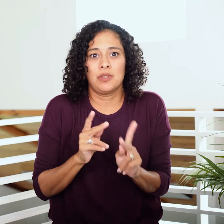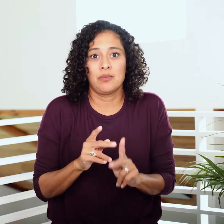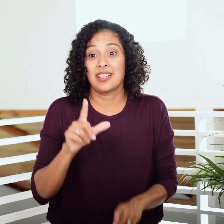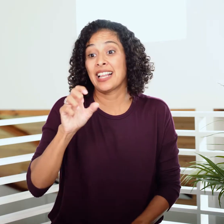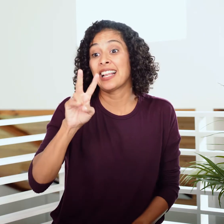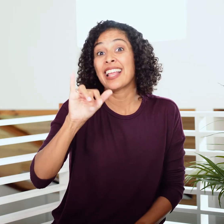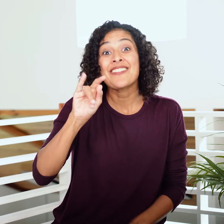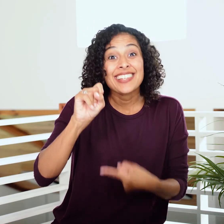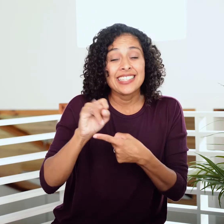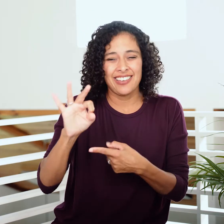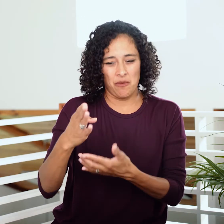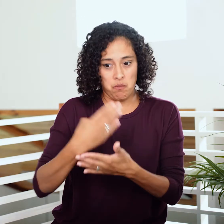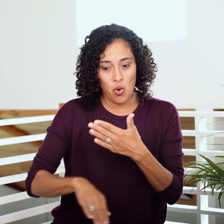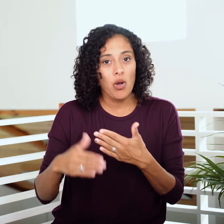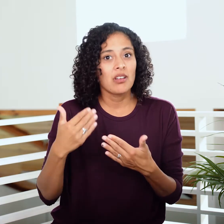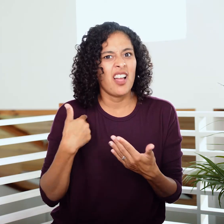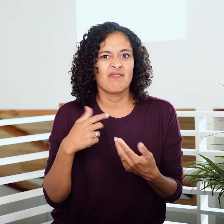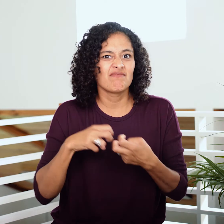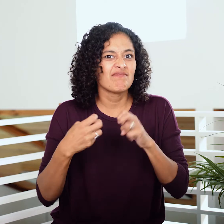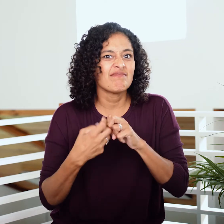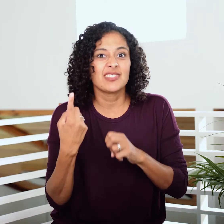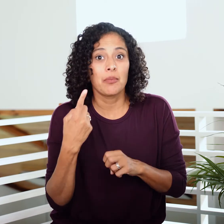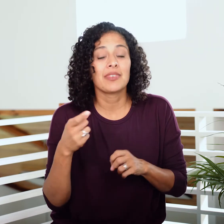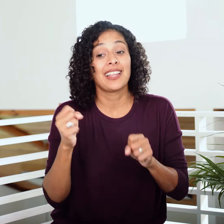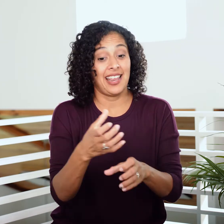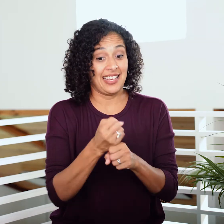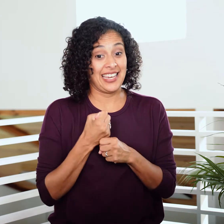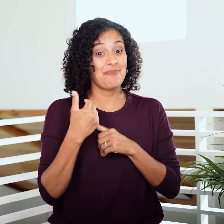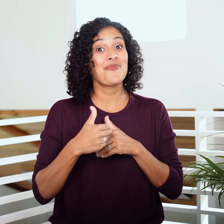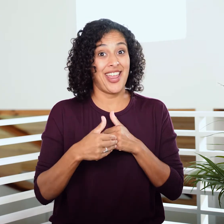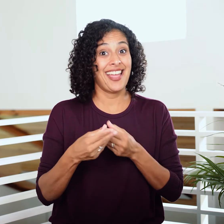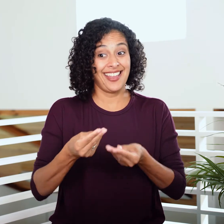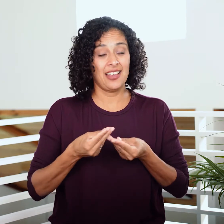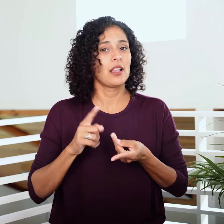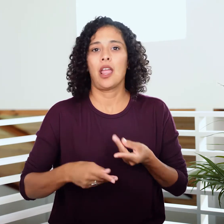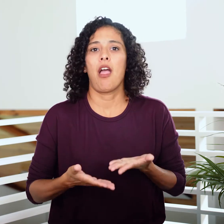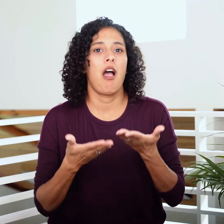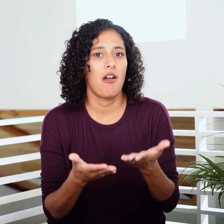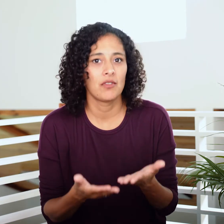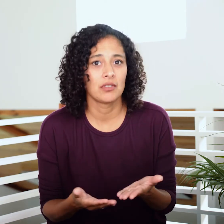Levites with birth defects can receive the bread but not offer it.